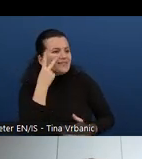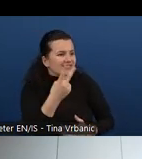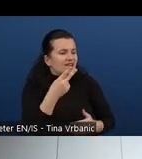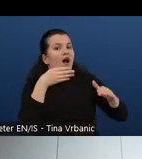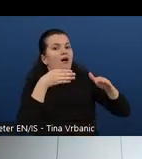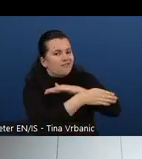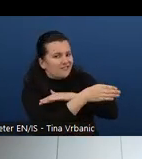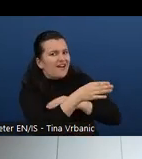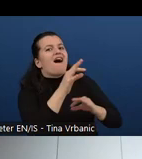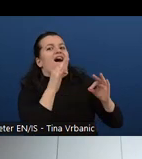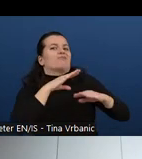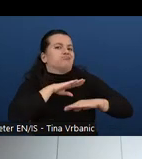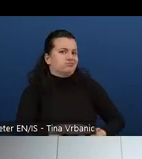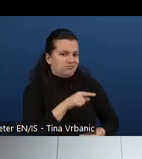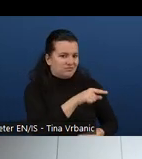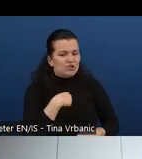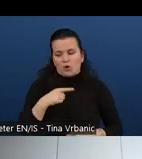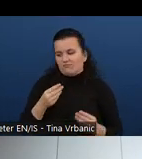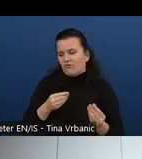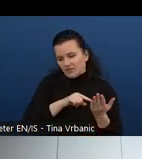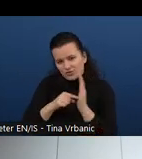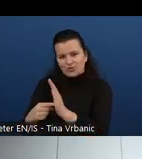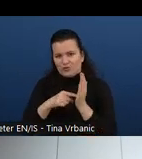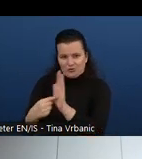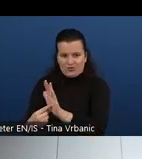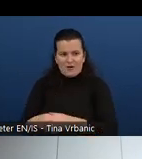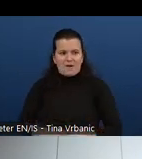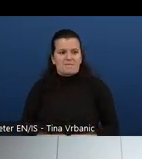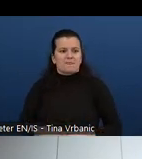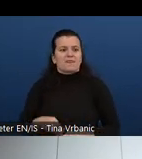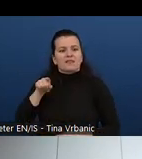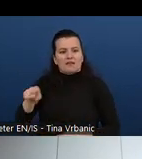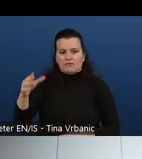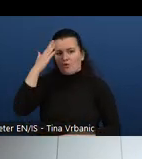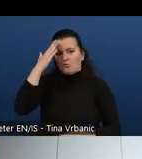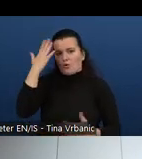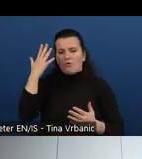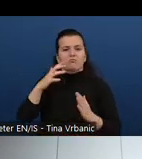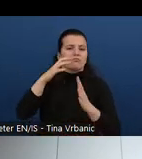page titles, how to look for contrast issues that might be very obvious.